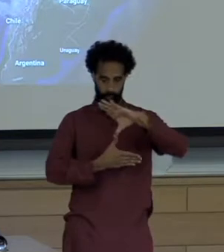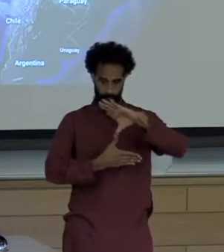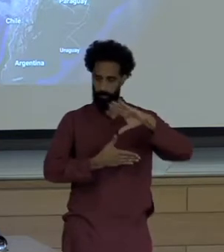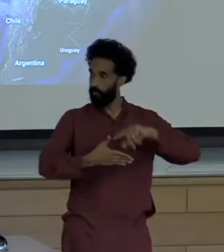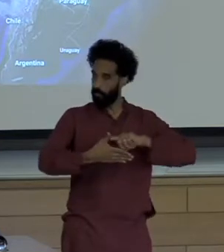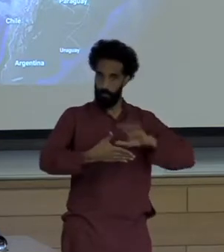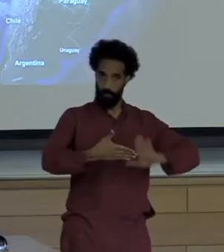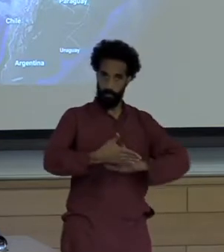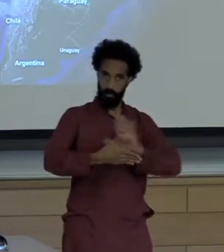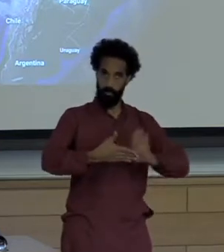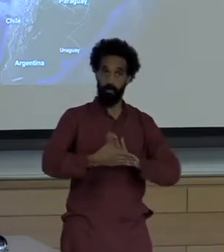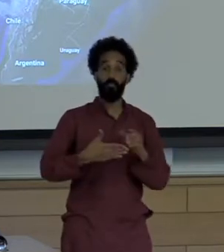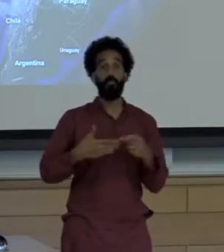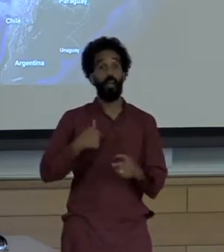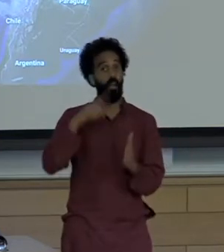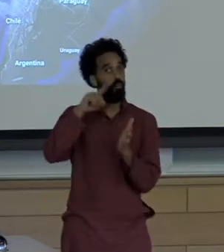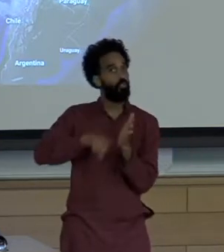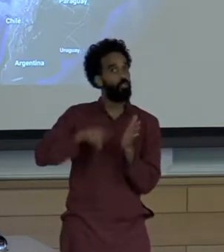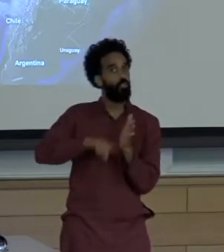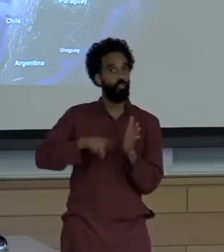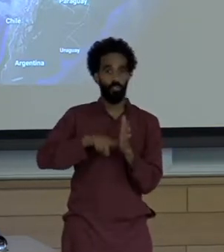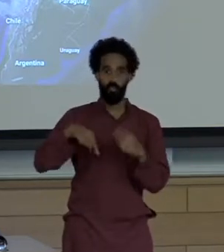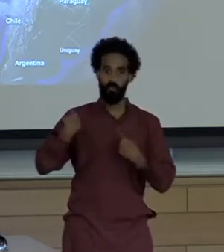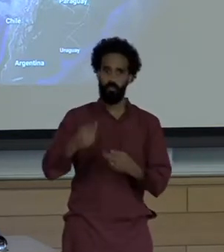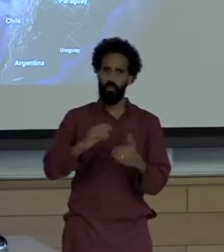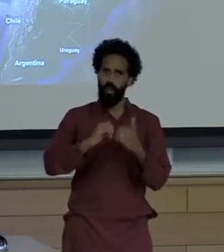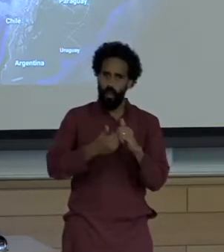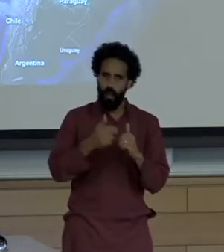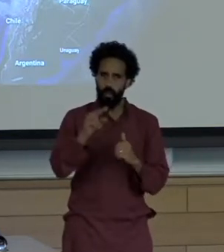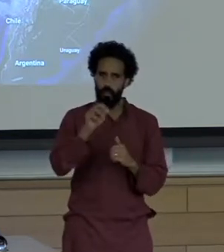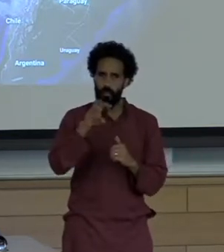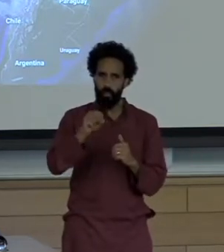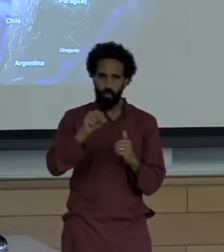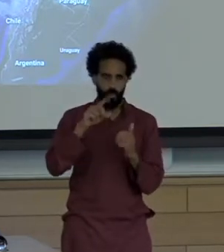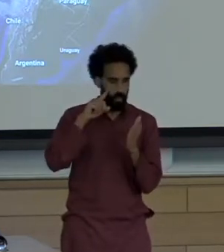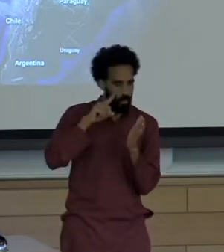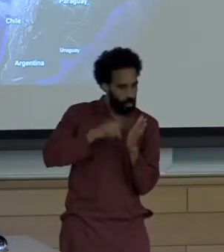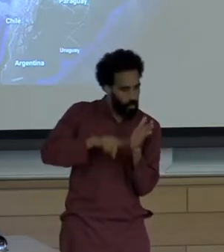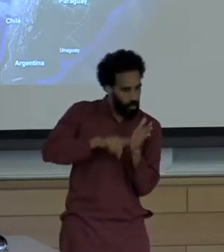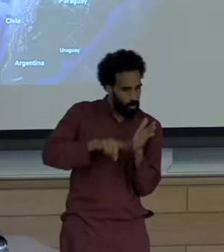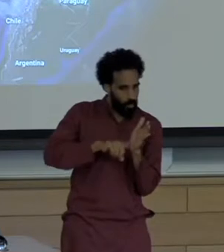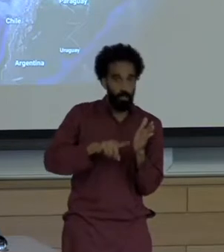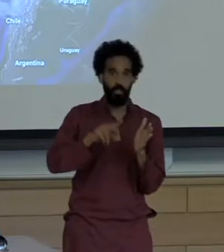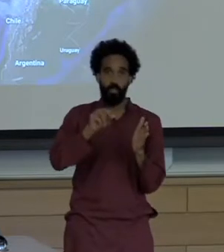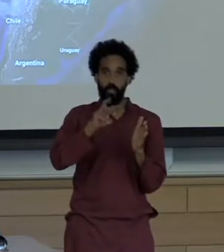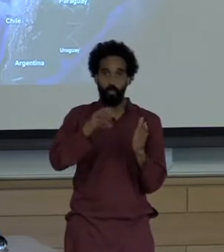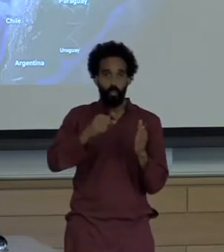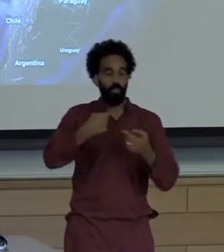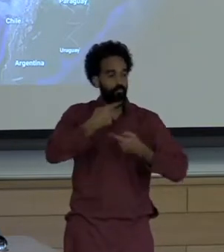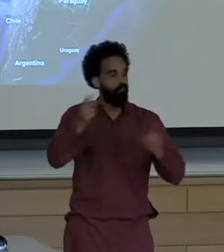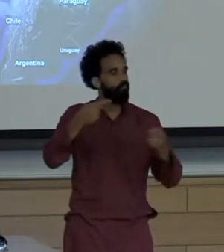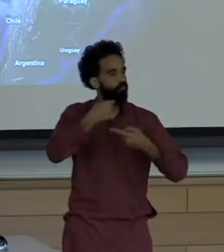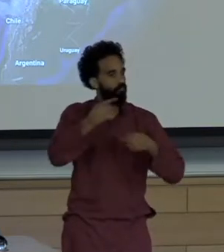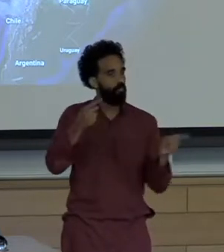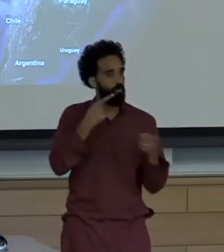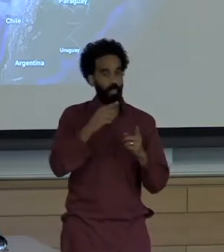researched how The News covers environmental risk. I launched this